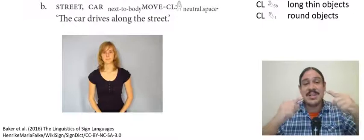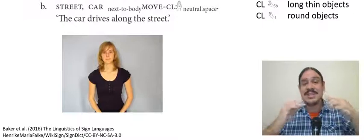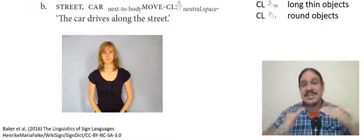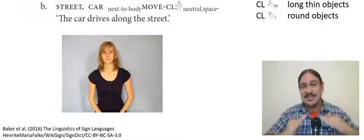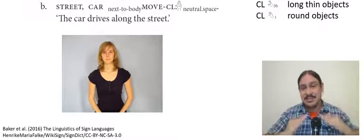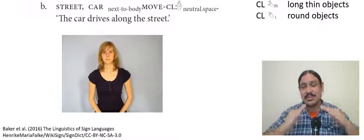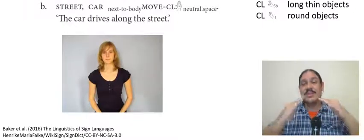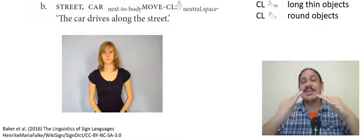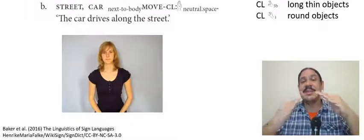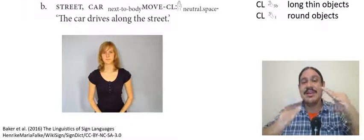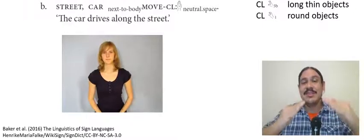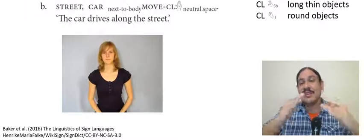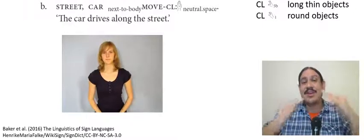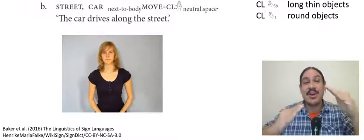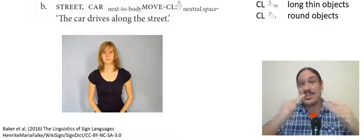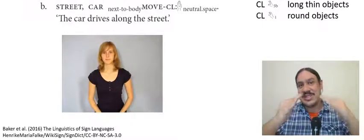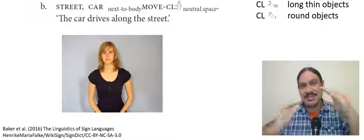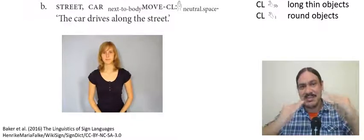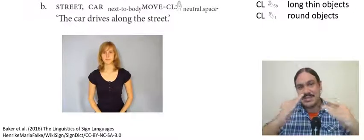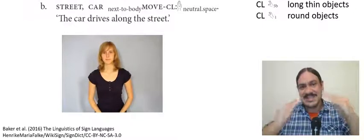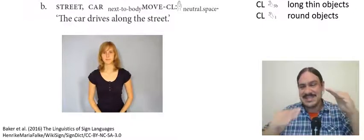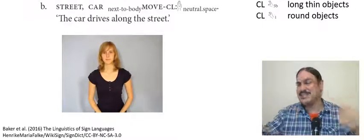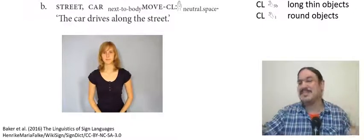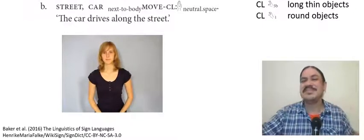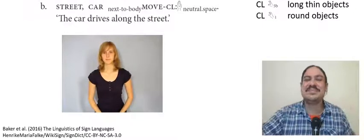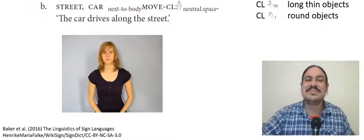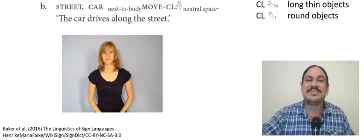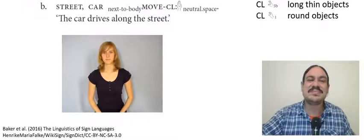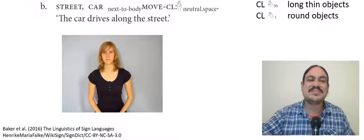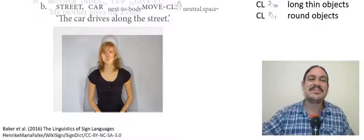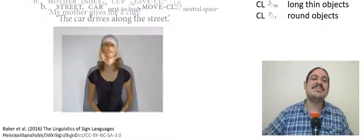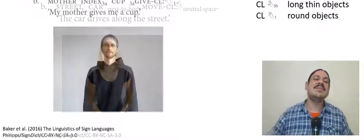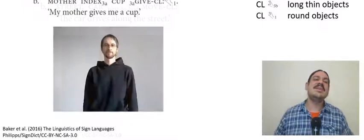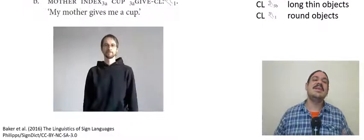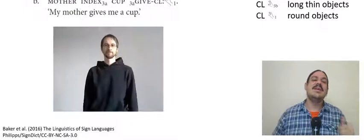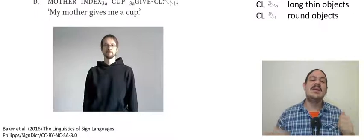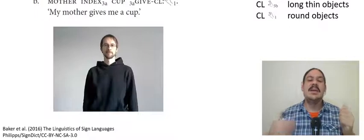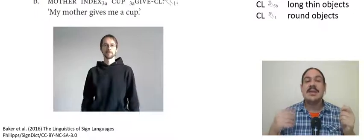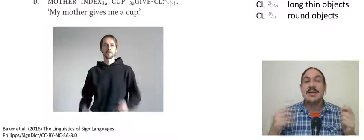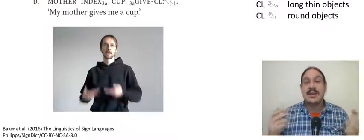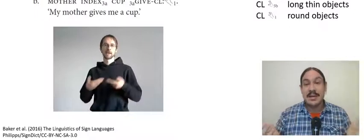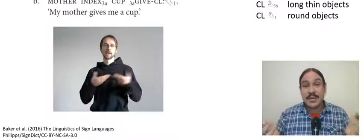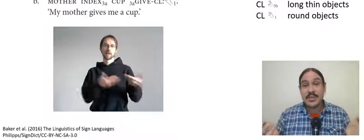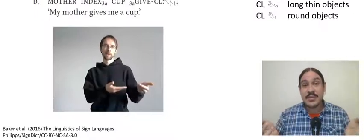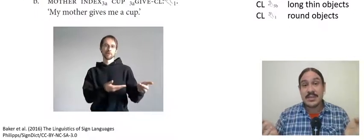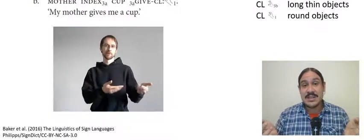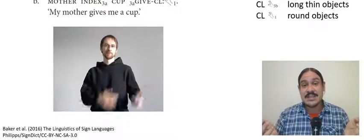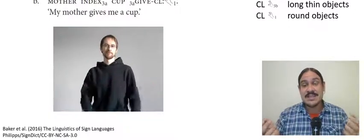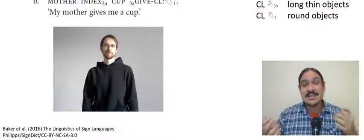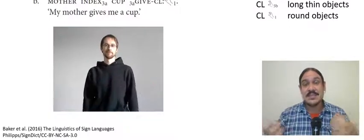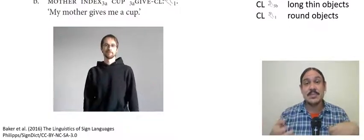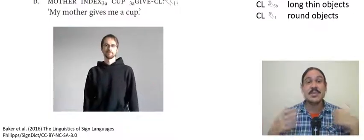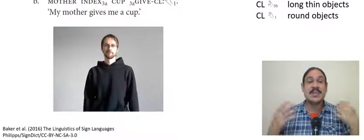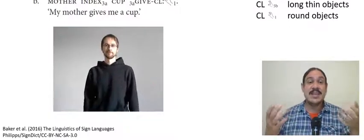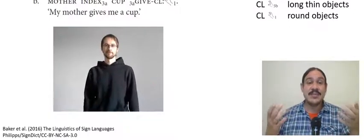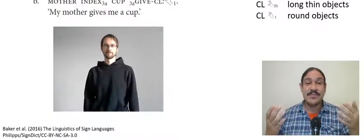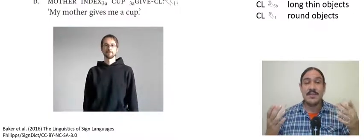like this but you can modify the hand shape with classifier to to give an idea of the